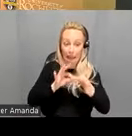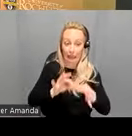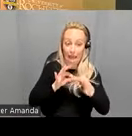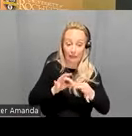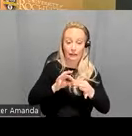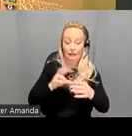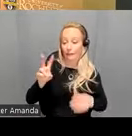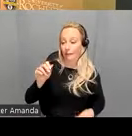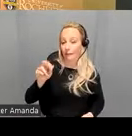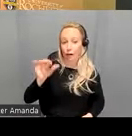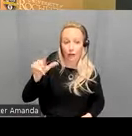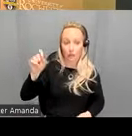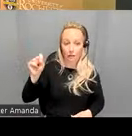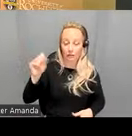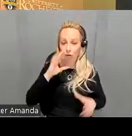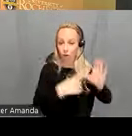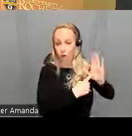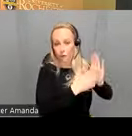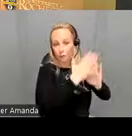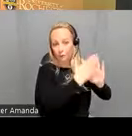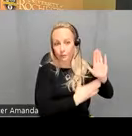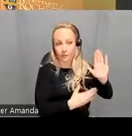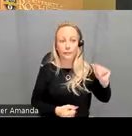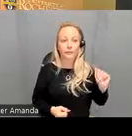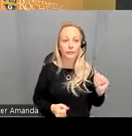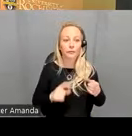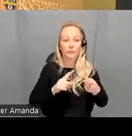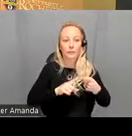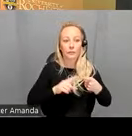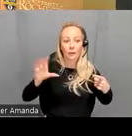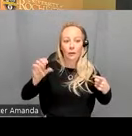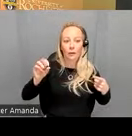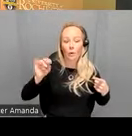for each Network are as follows first of all we're interested in cortical cortical connectivity and